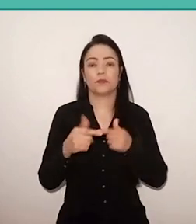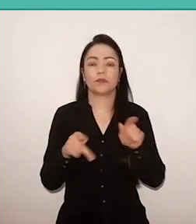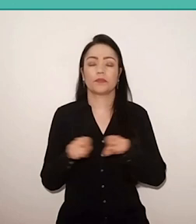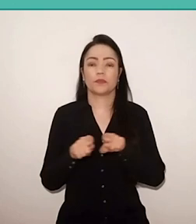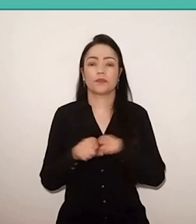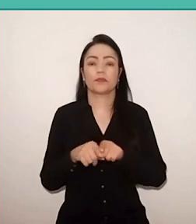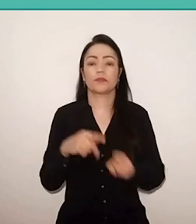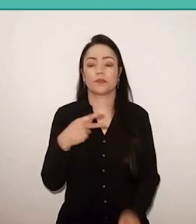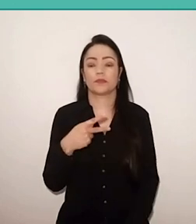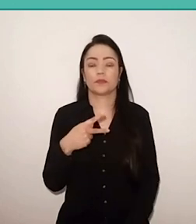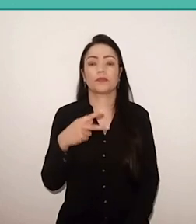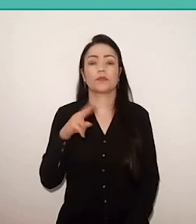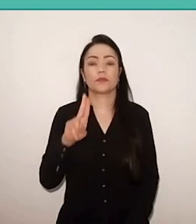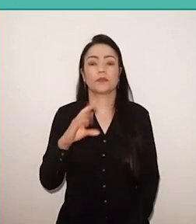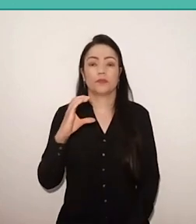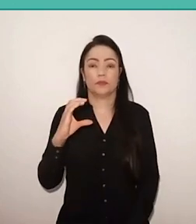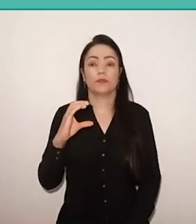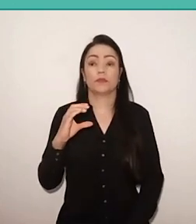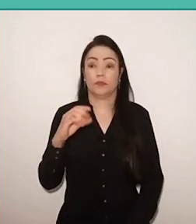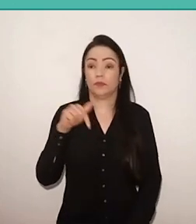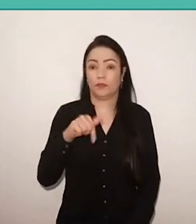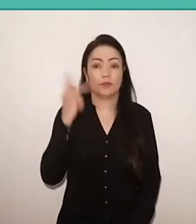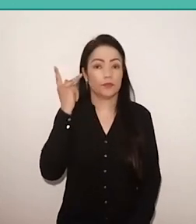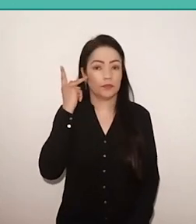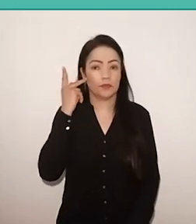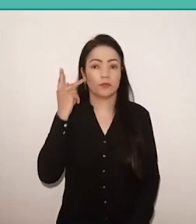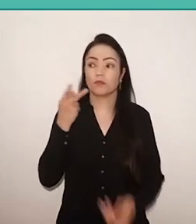for when he returned, that it took effect.